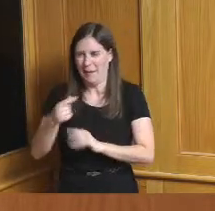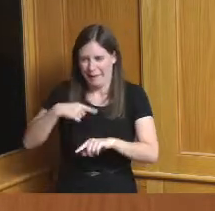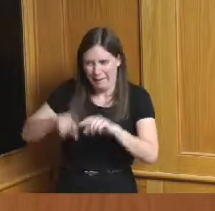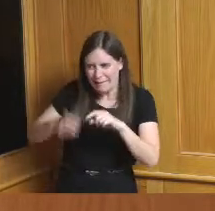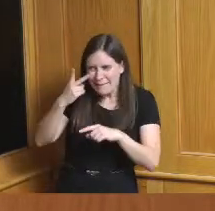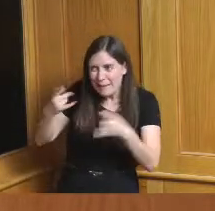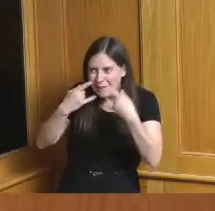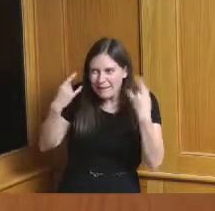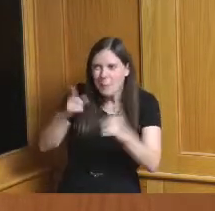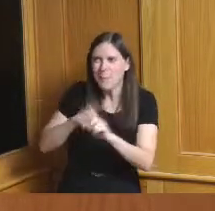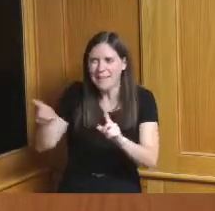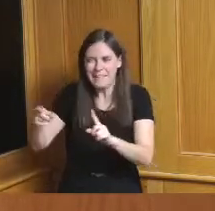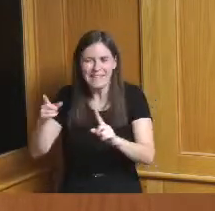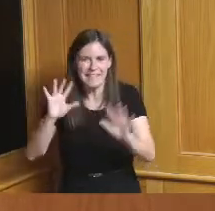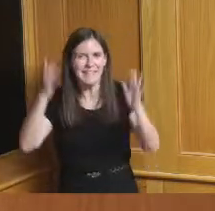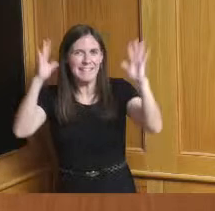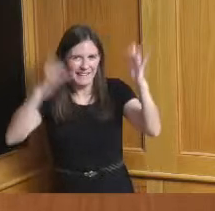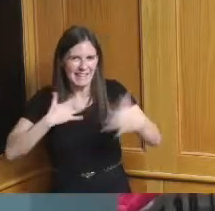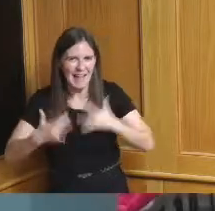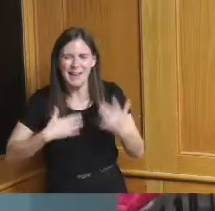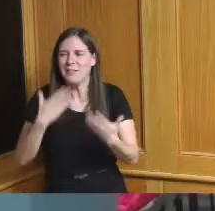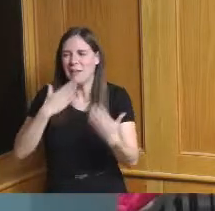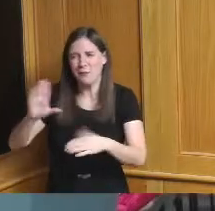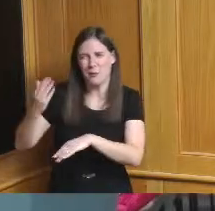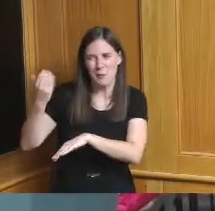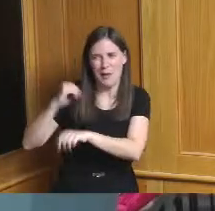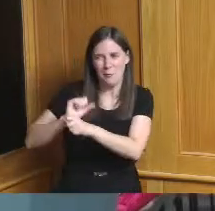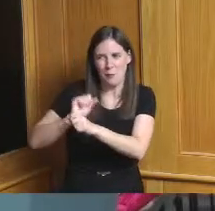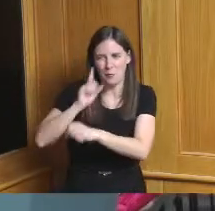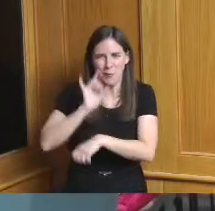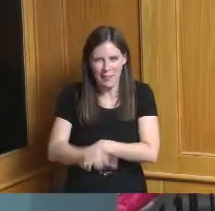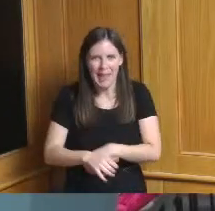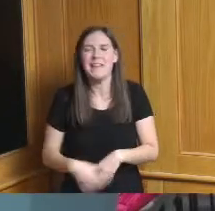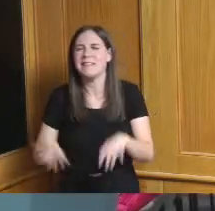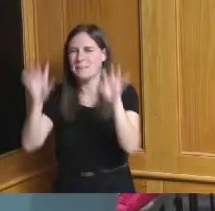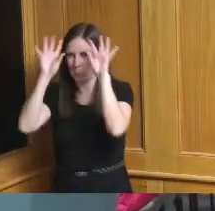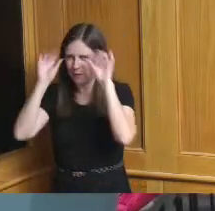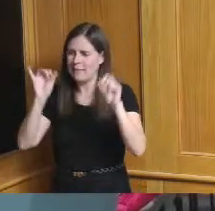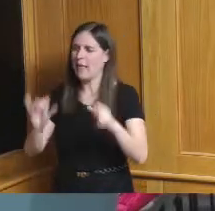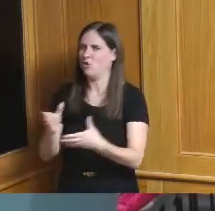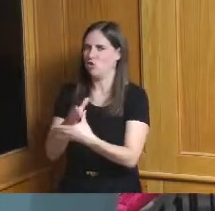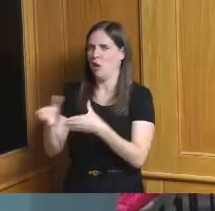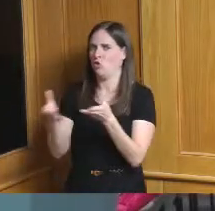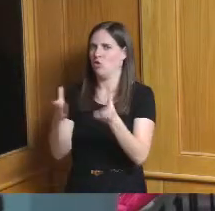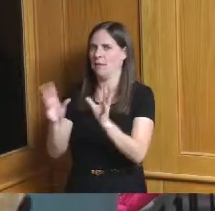for your past work on that thank you and the share service summit I was asked to speak there the last